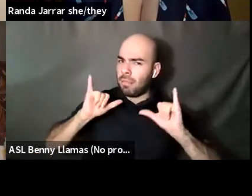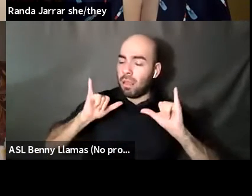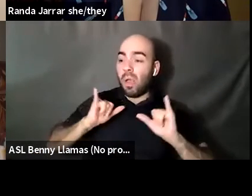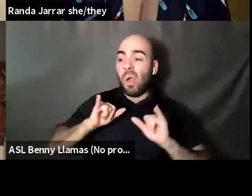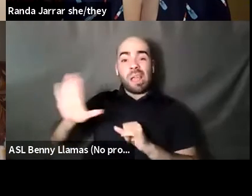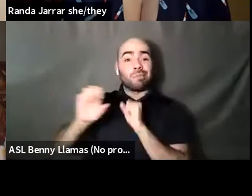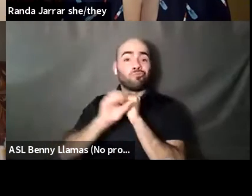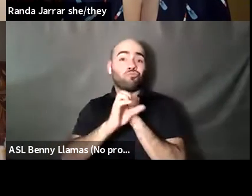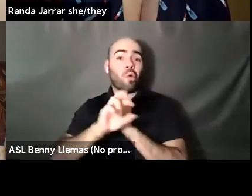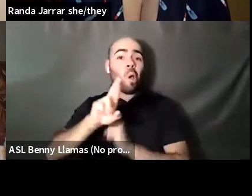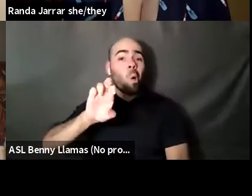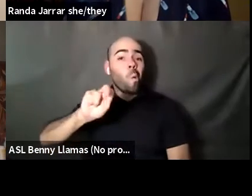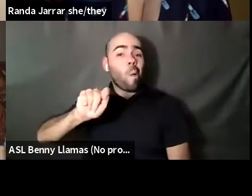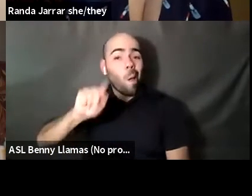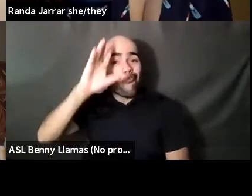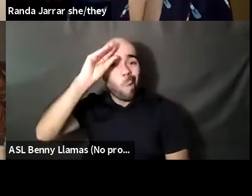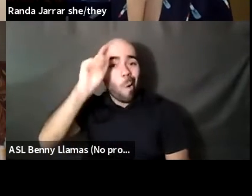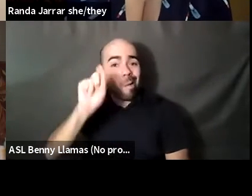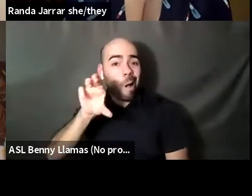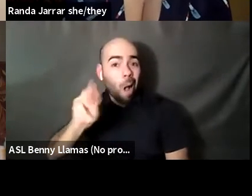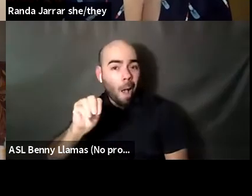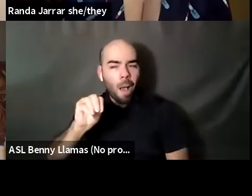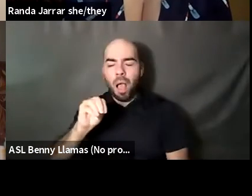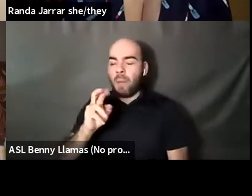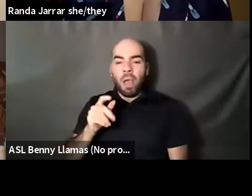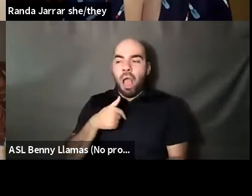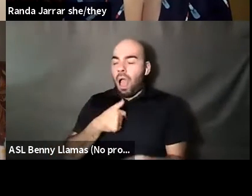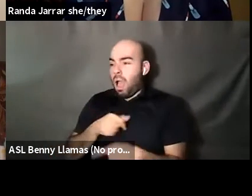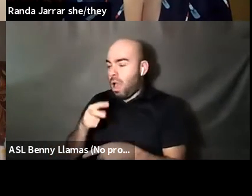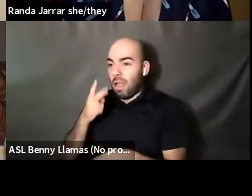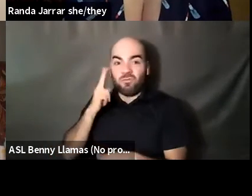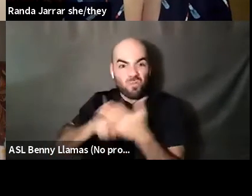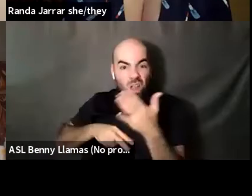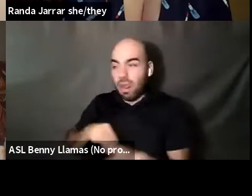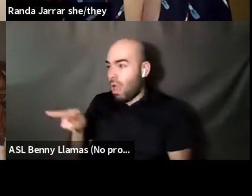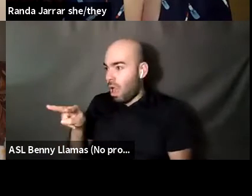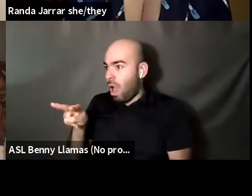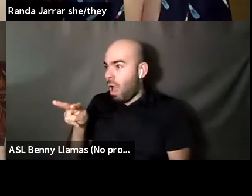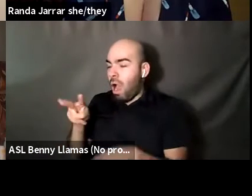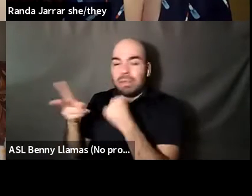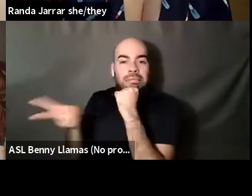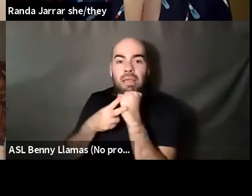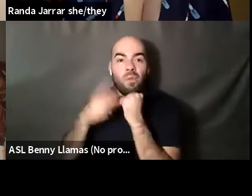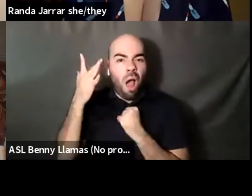Nahshon Anderson: And I saved it because it was so kinky was so nasty was so far out there. It was just, to me, it was just, it was just platinum and